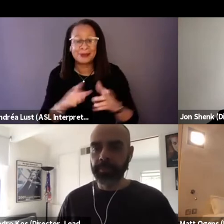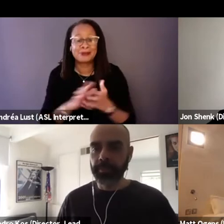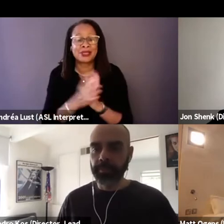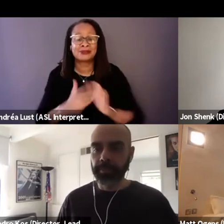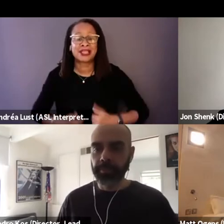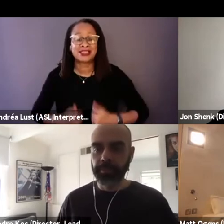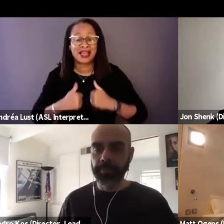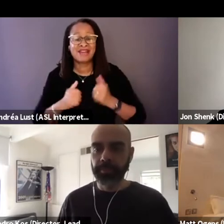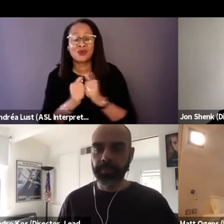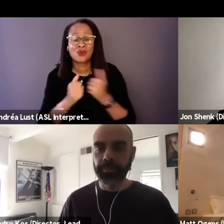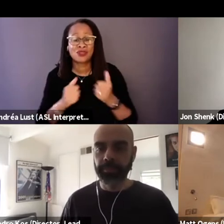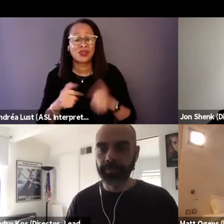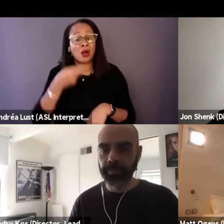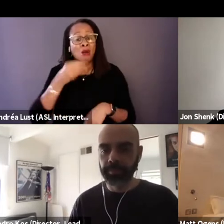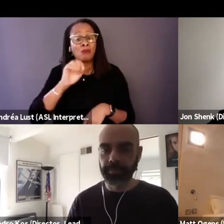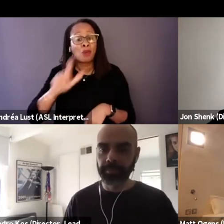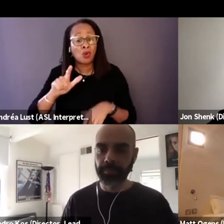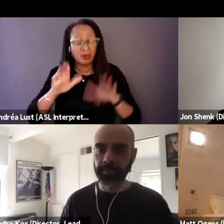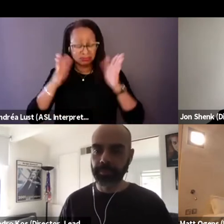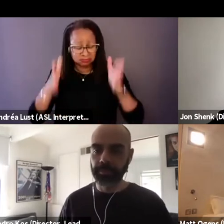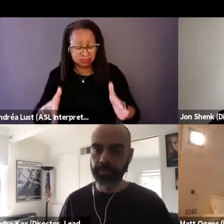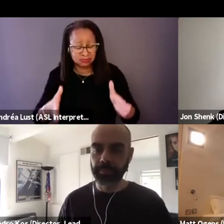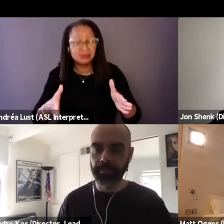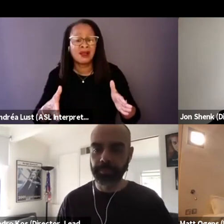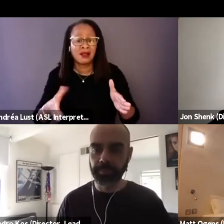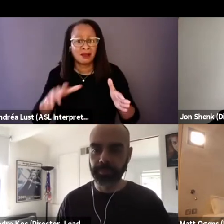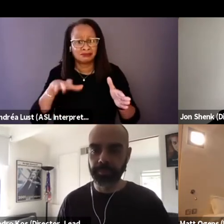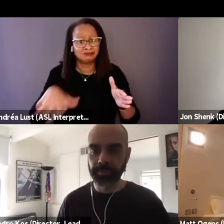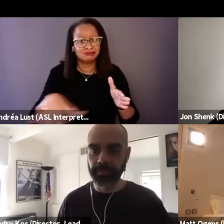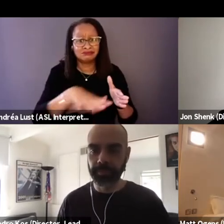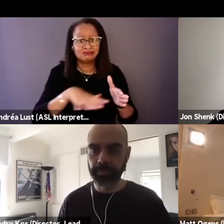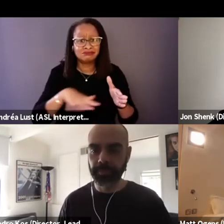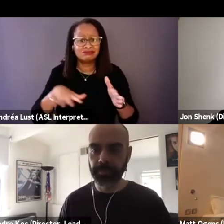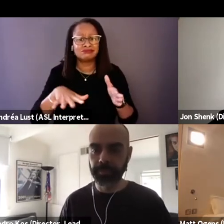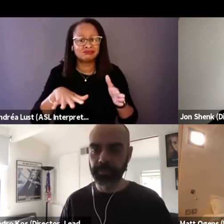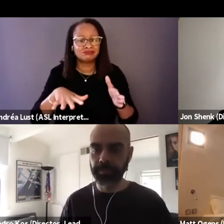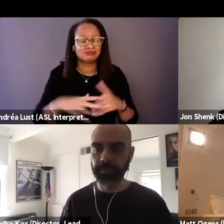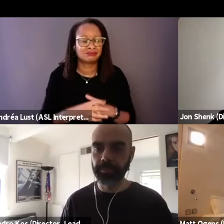And I mean, this is such a ironic story and so surrealistic.